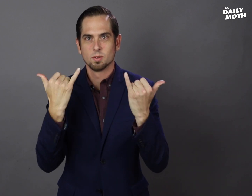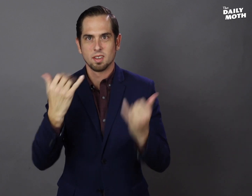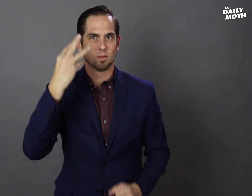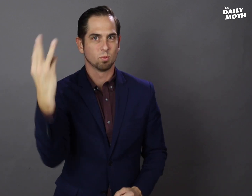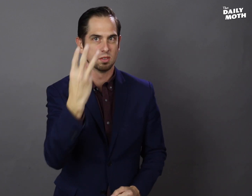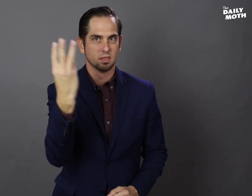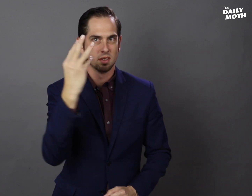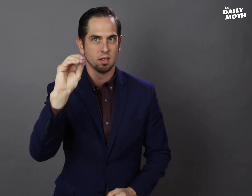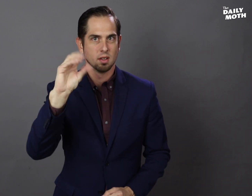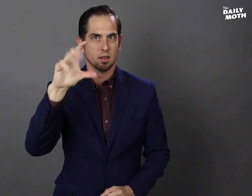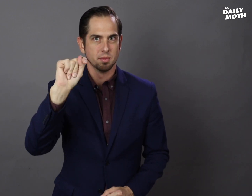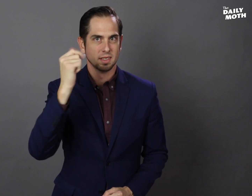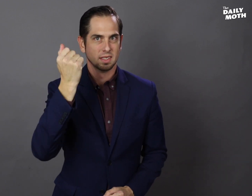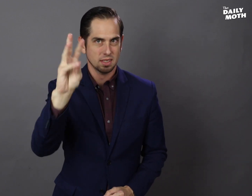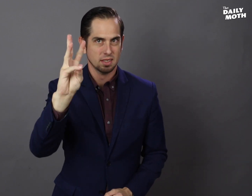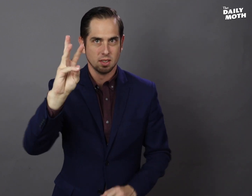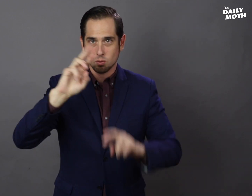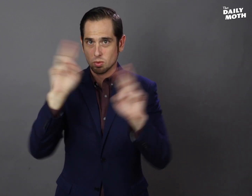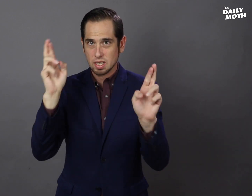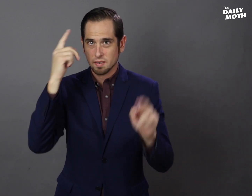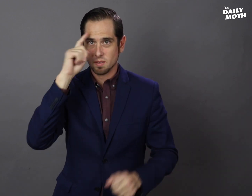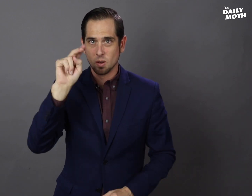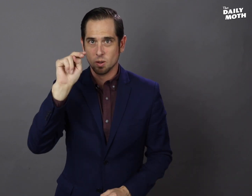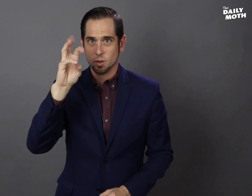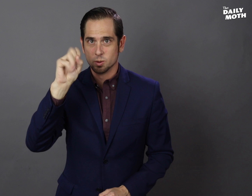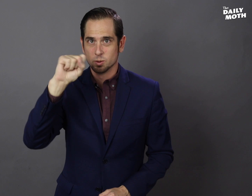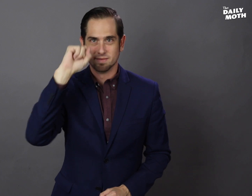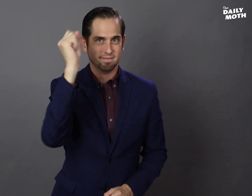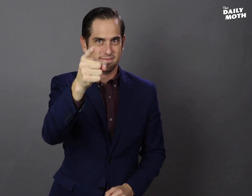It's Wednesday, October 16. Ready for the news?